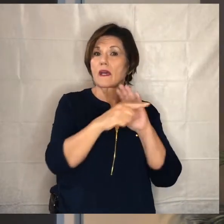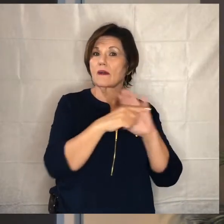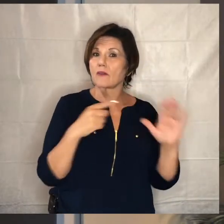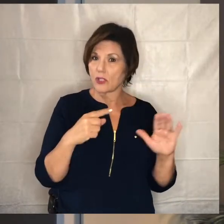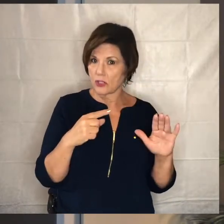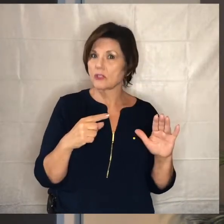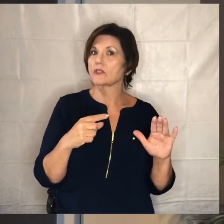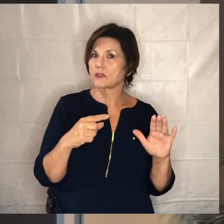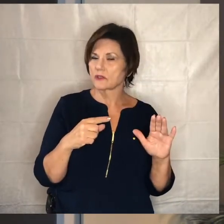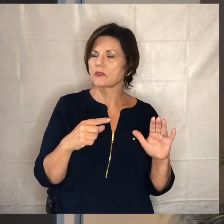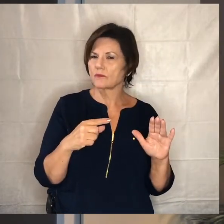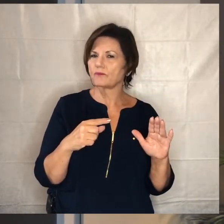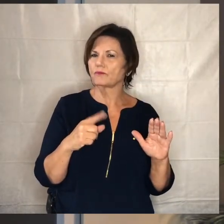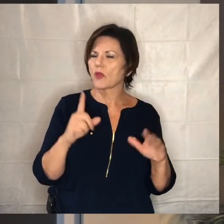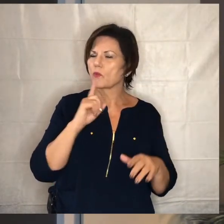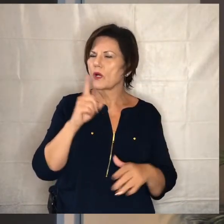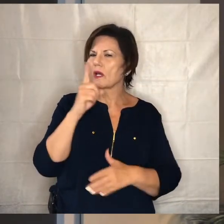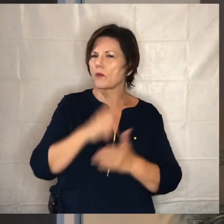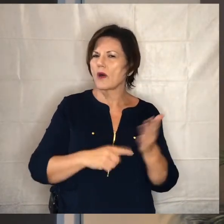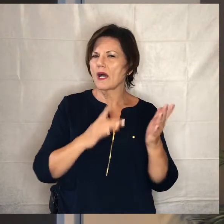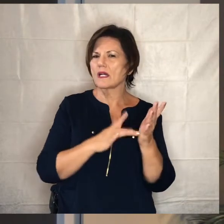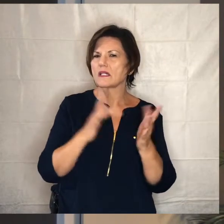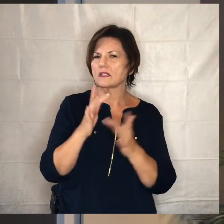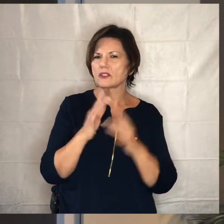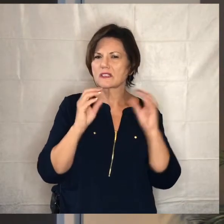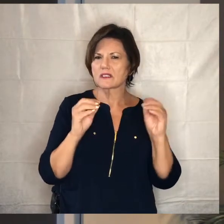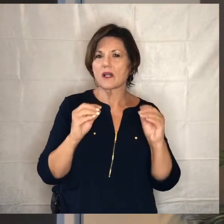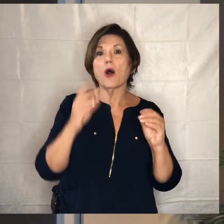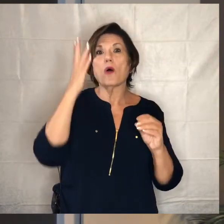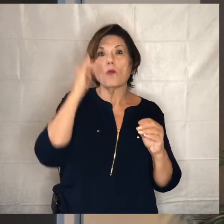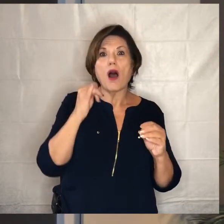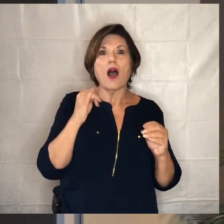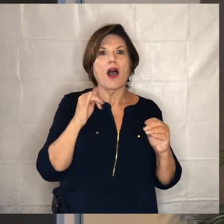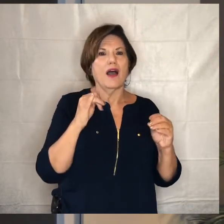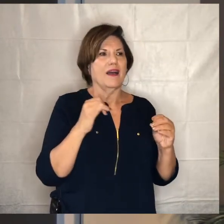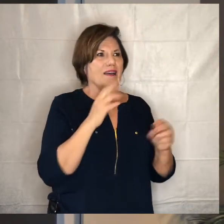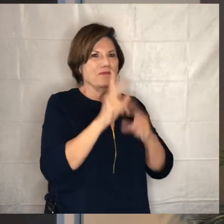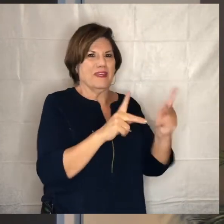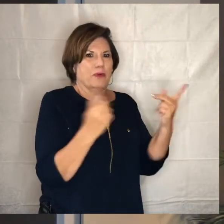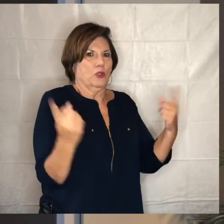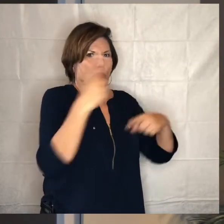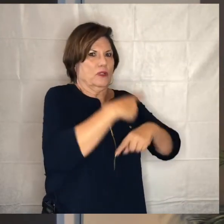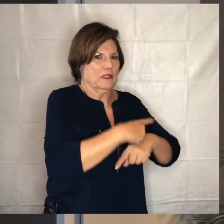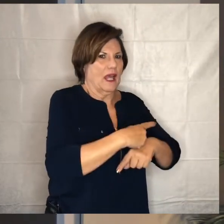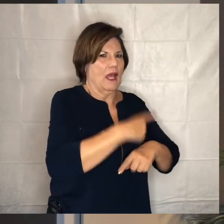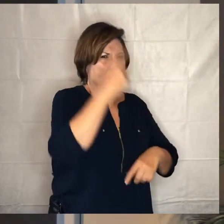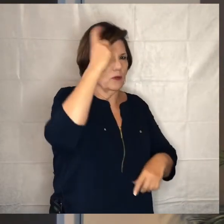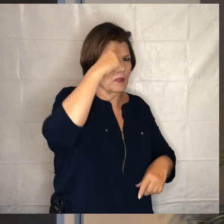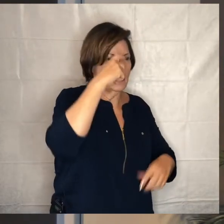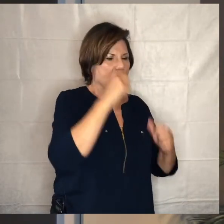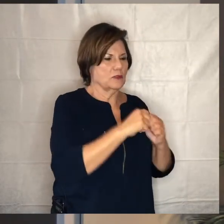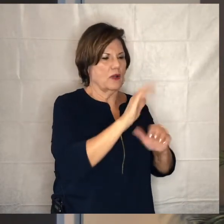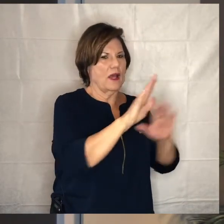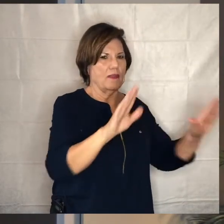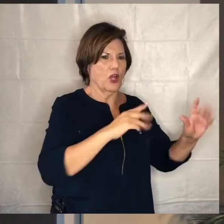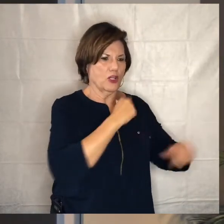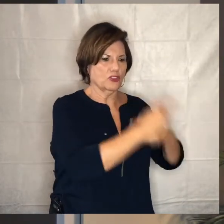to us really what he's trying to say for the children of this age are more shrewd in dealing with their own generation